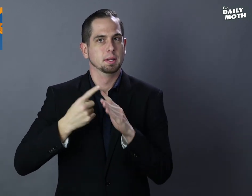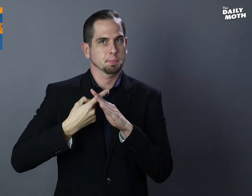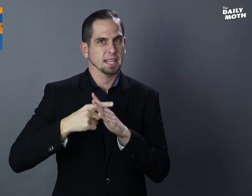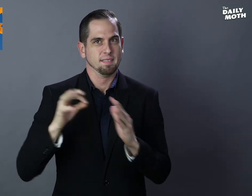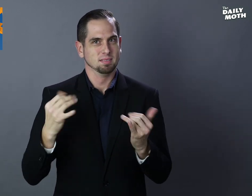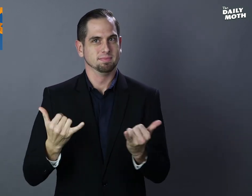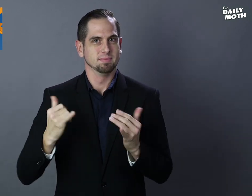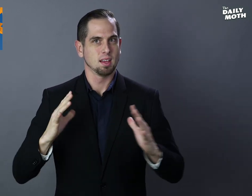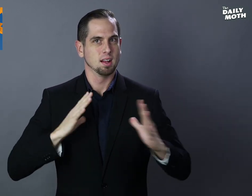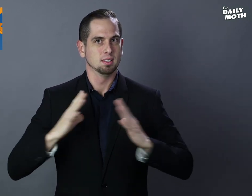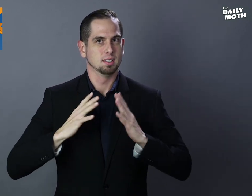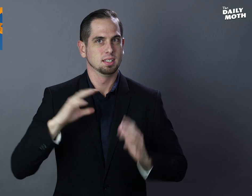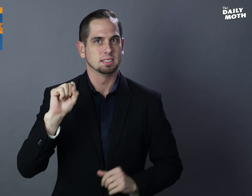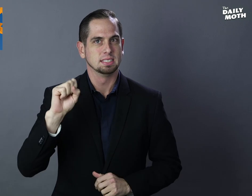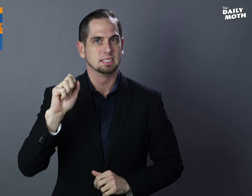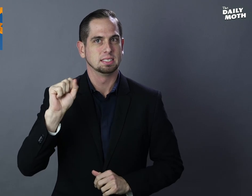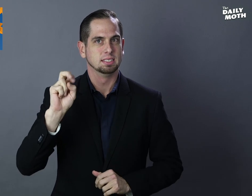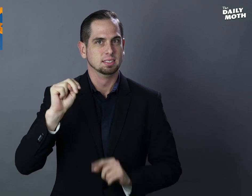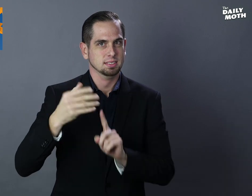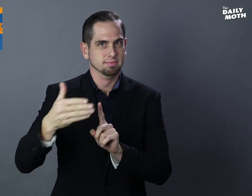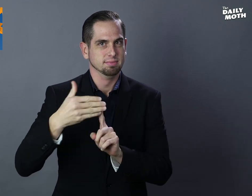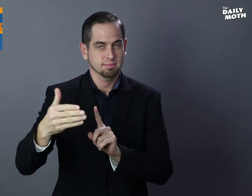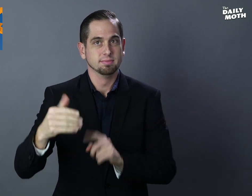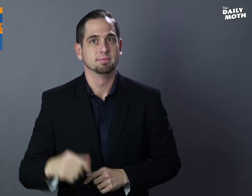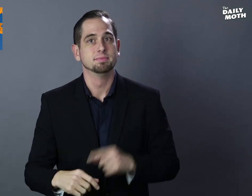the beginning of the holiday season.